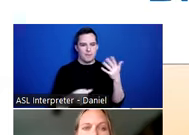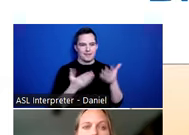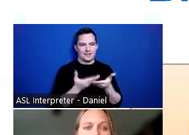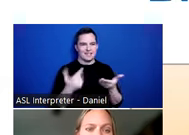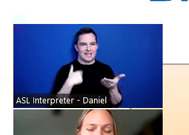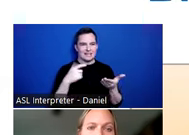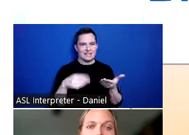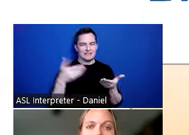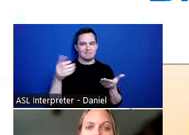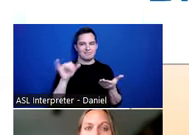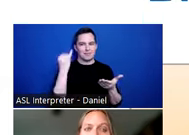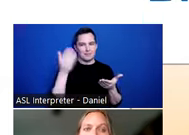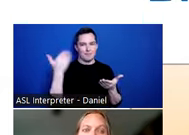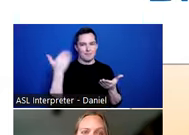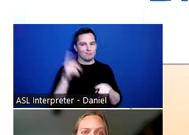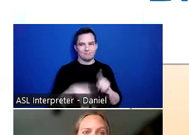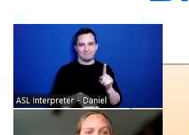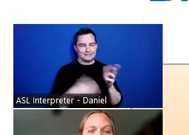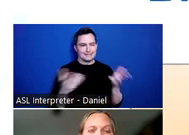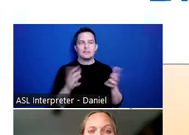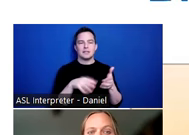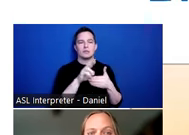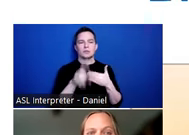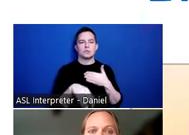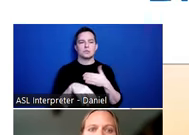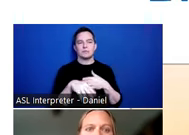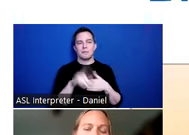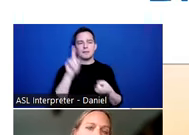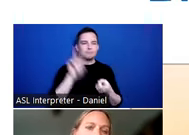they were able to do before the brain injury. This might result in having decreased income,